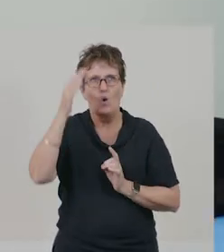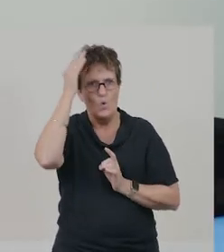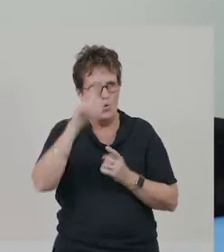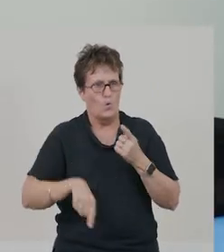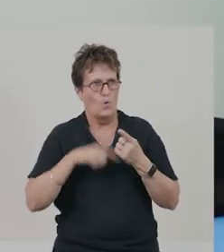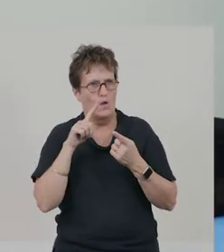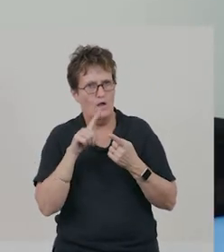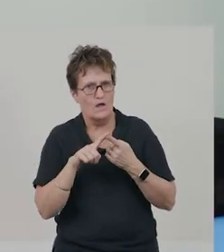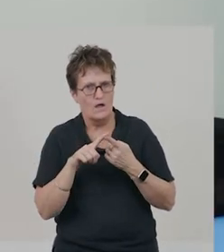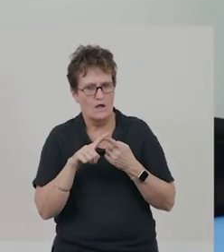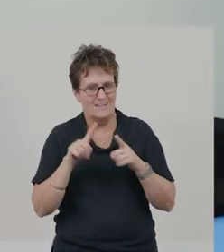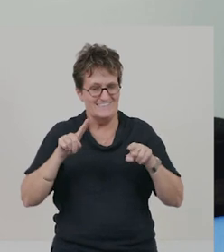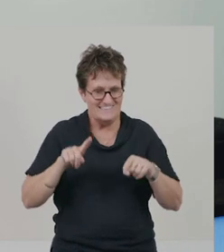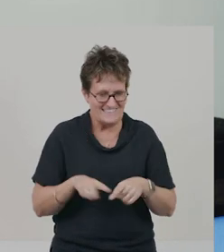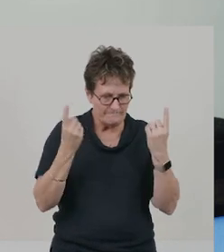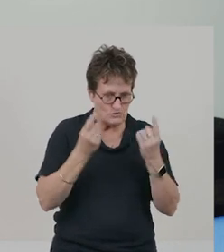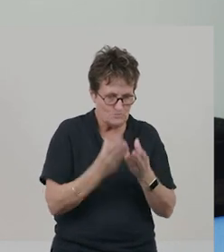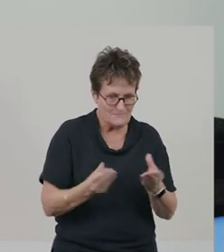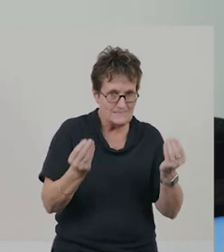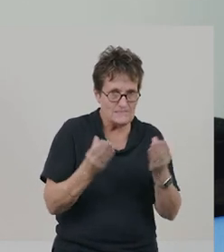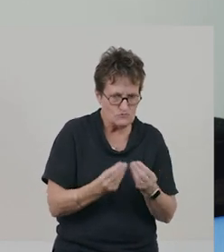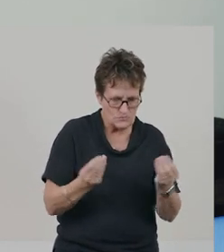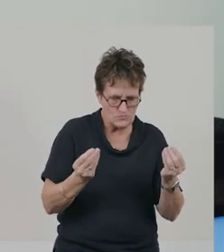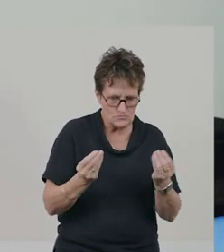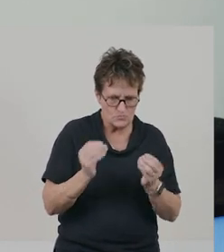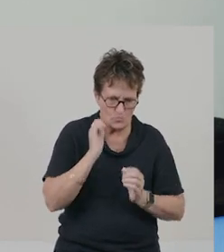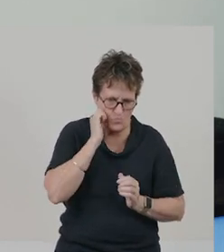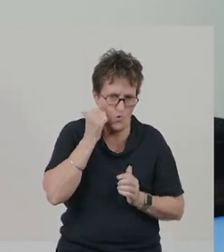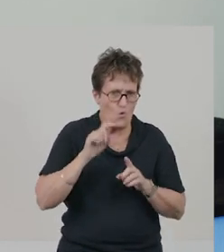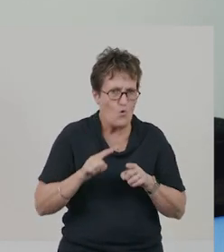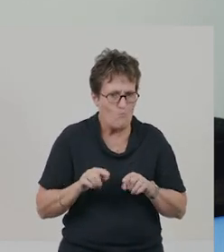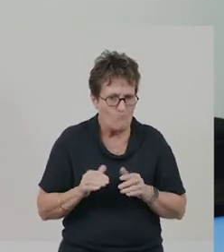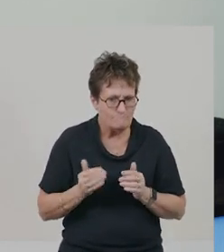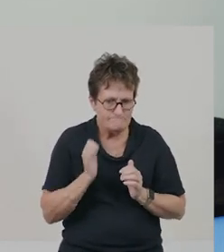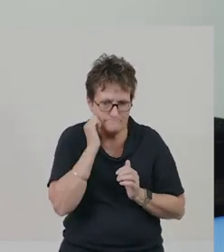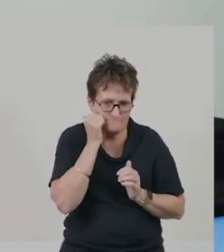We've learnt that, first, different materials heat up differently in the sun.